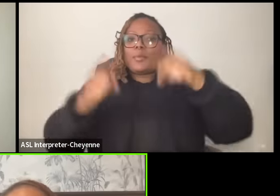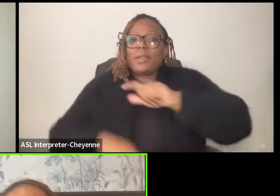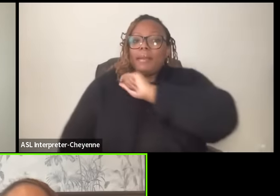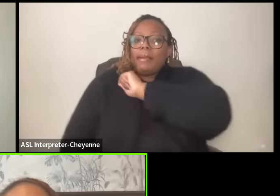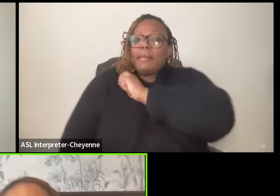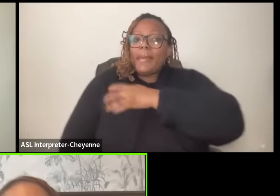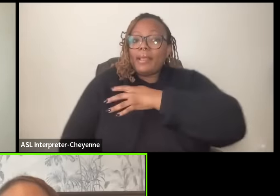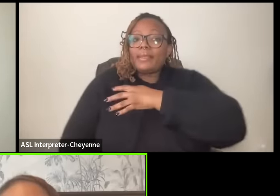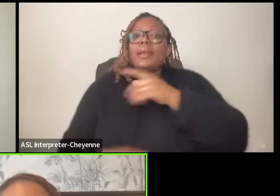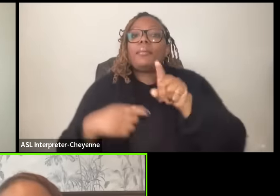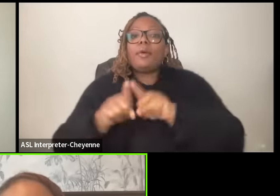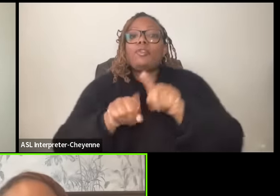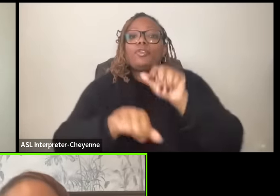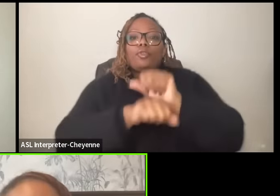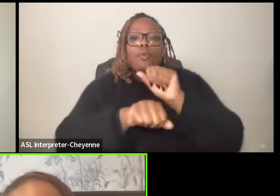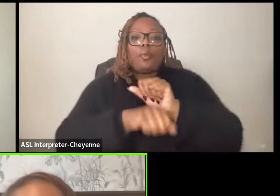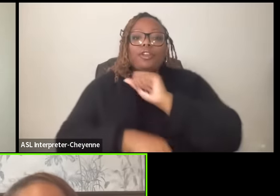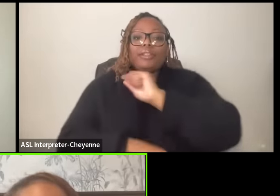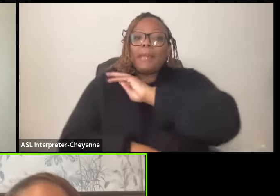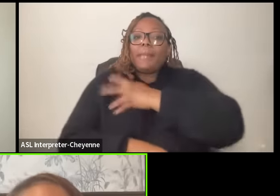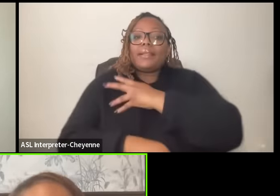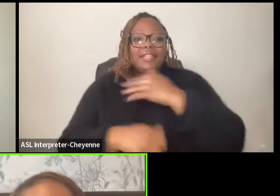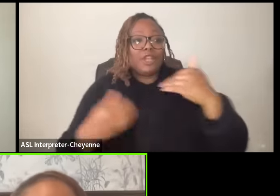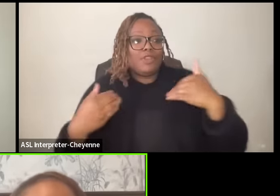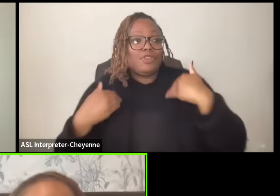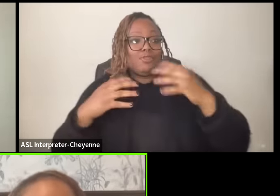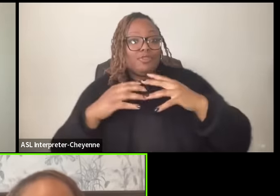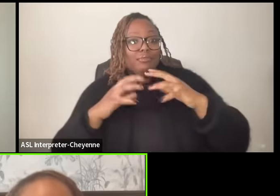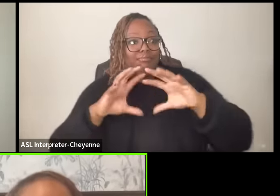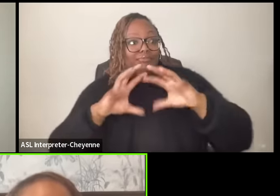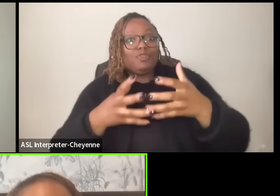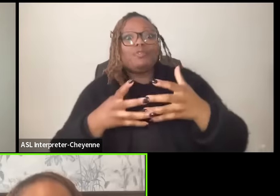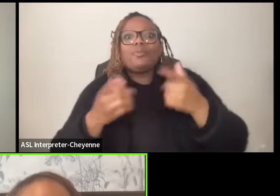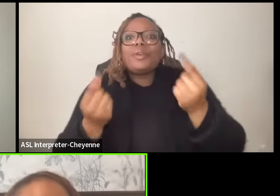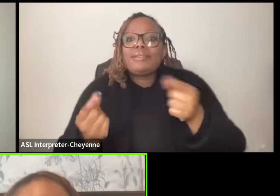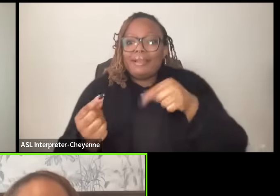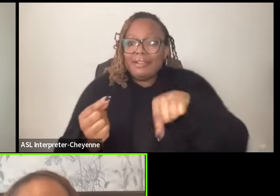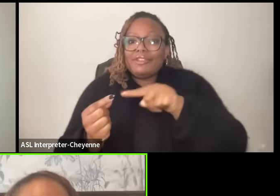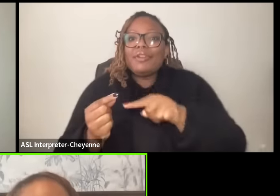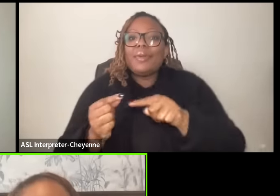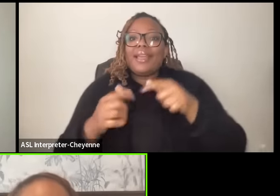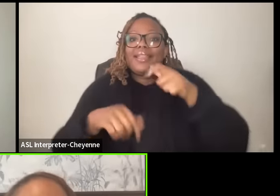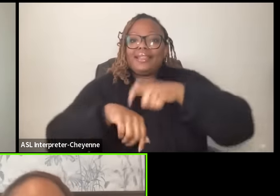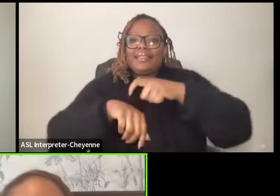and the work that the Palestinian youth movement is doing um at this time so welcome